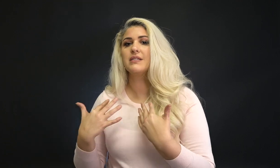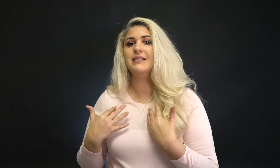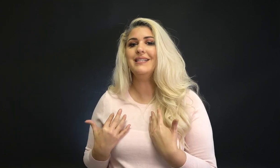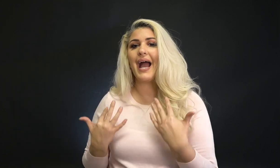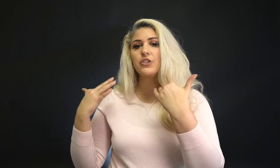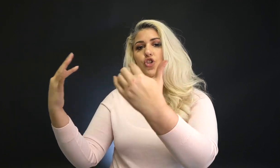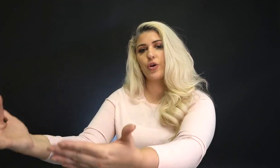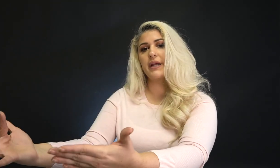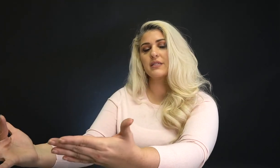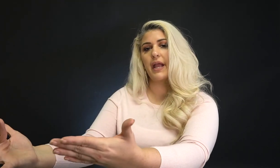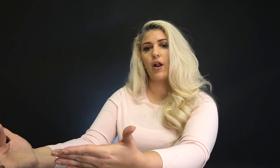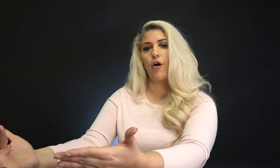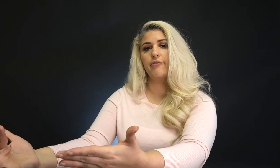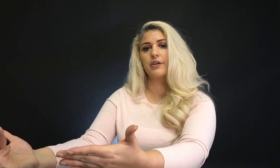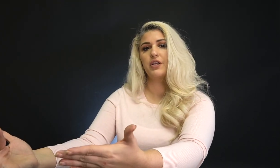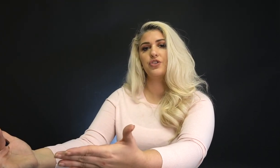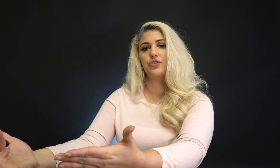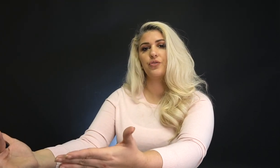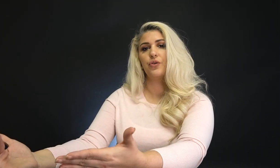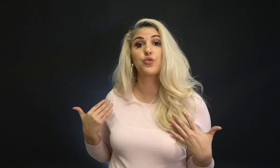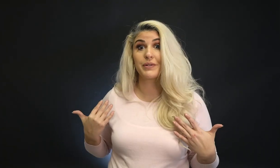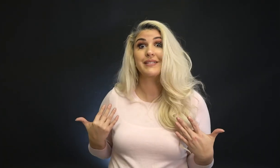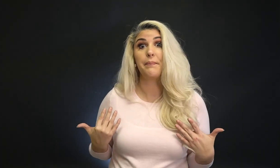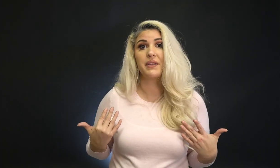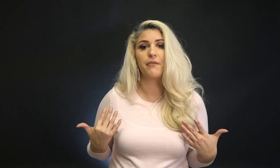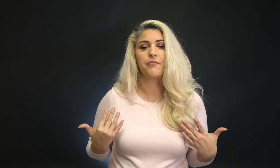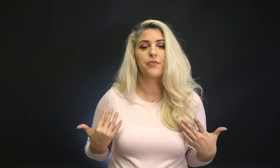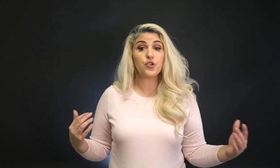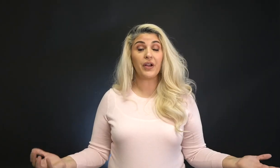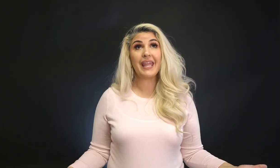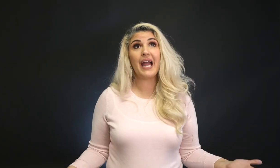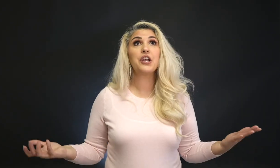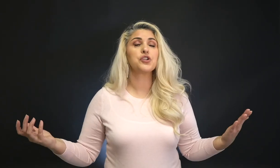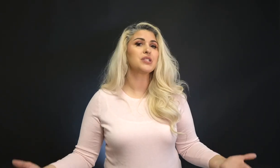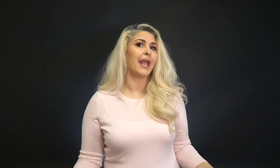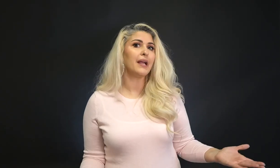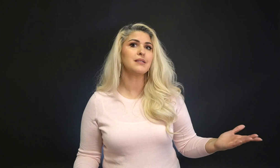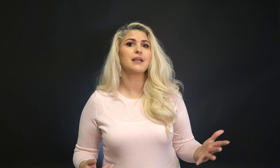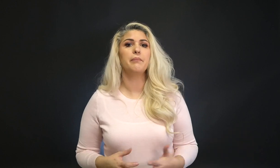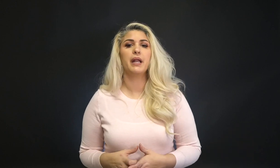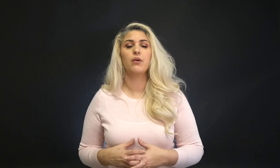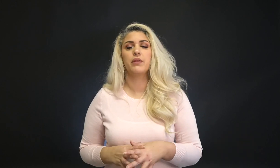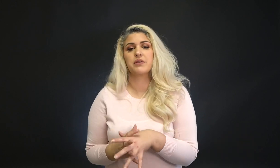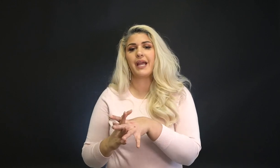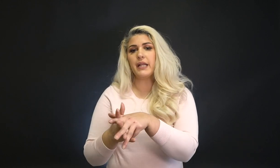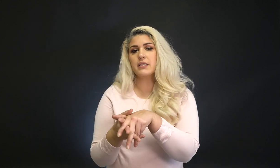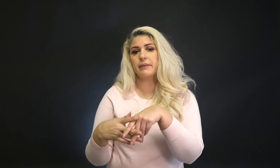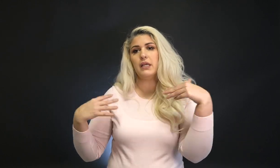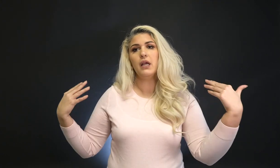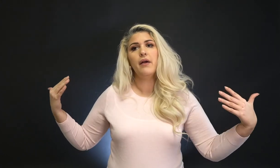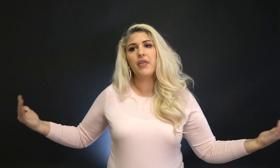does not translate over into receptive. So if I can't understand somebody when they're signing to me